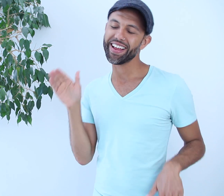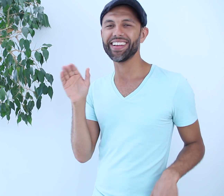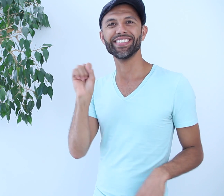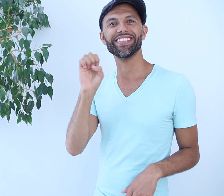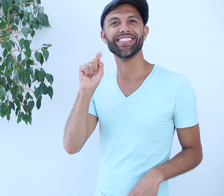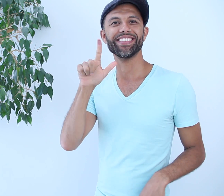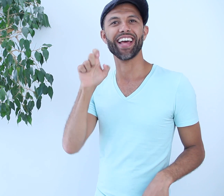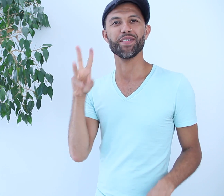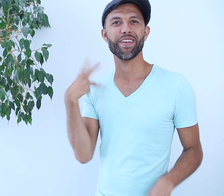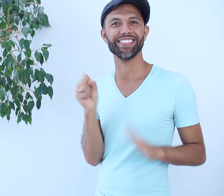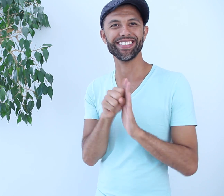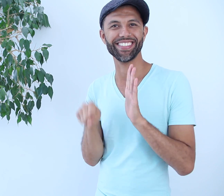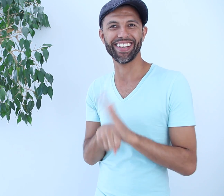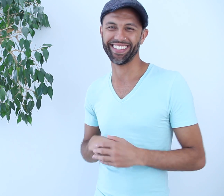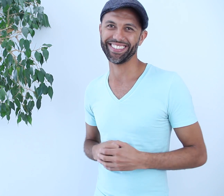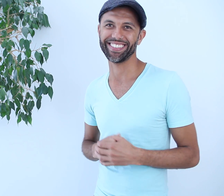Born and raised in Seattle, Washington.